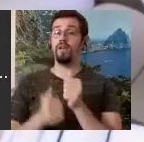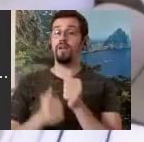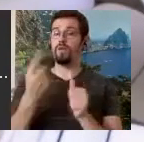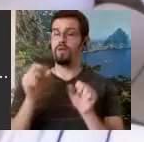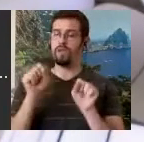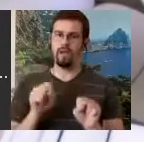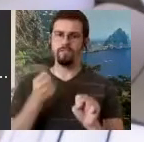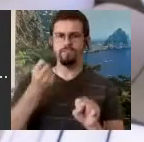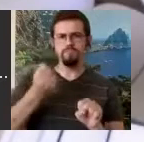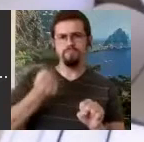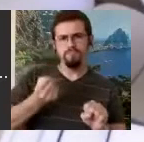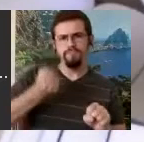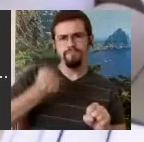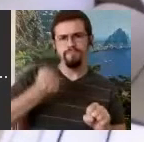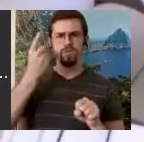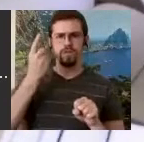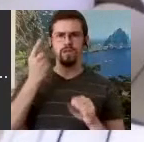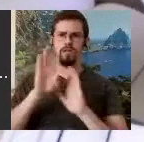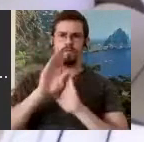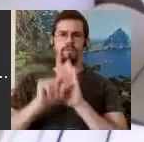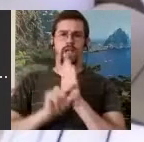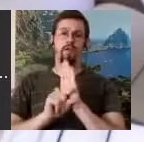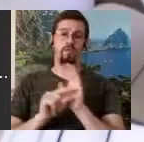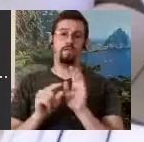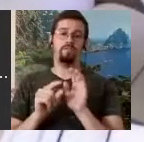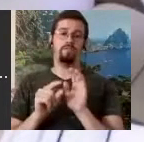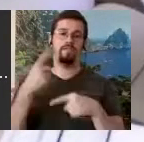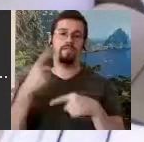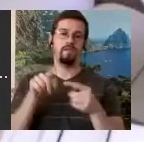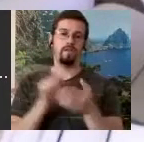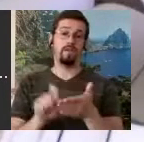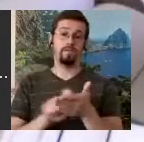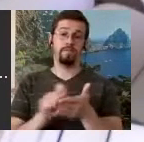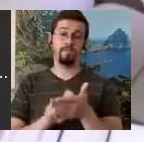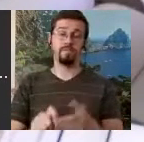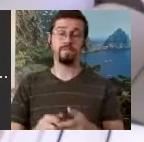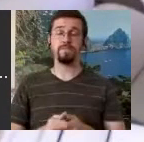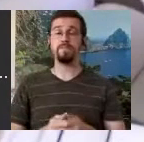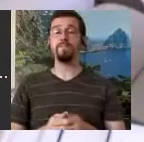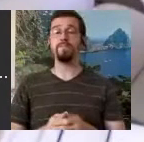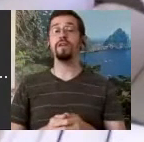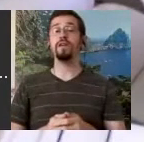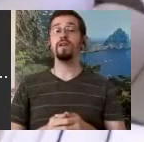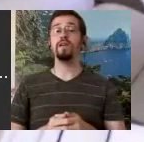little bit about the background behind SignWriting. The Presentation Page 40 is